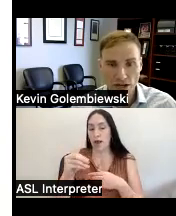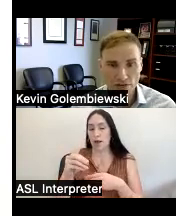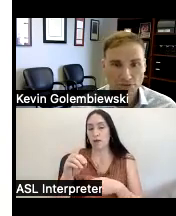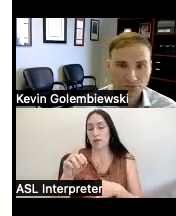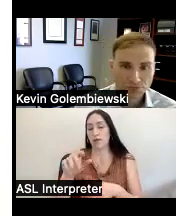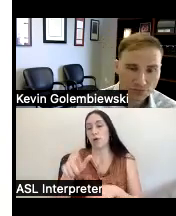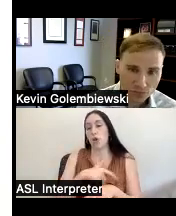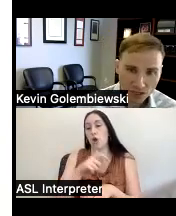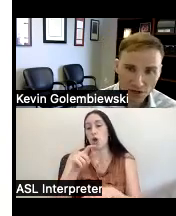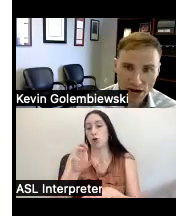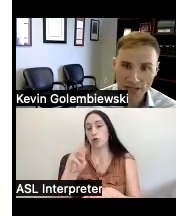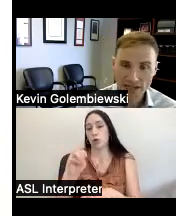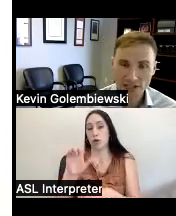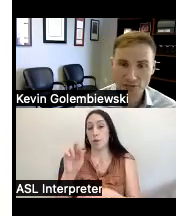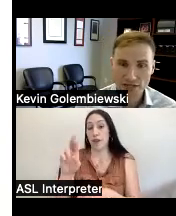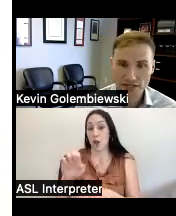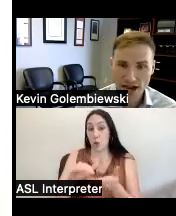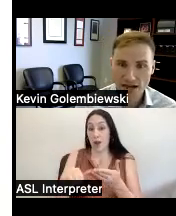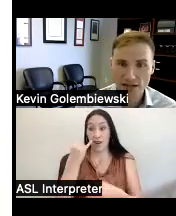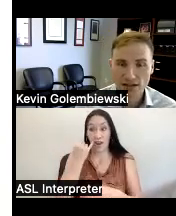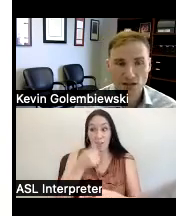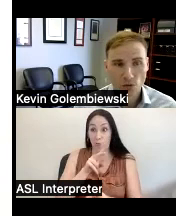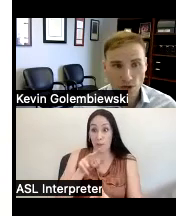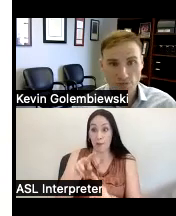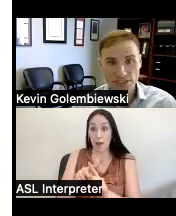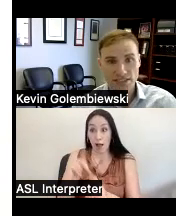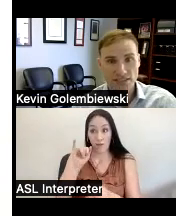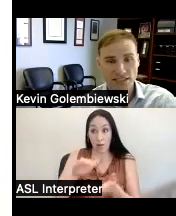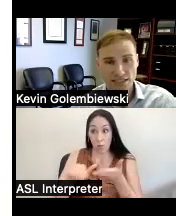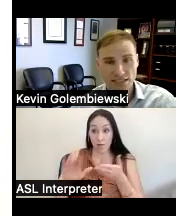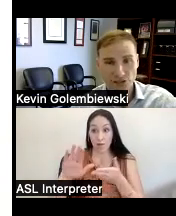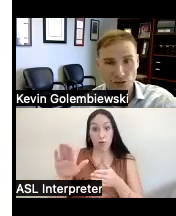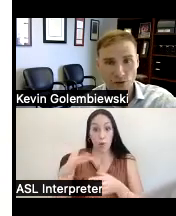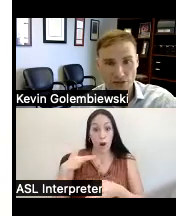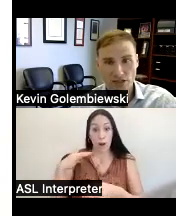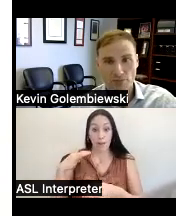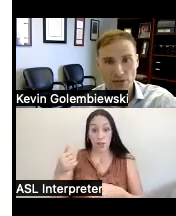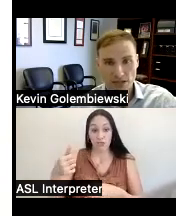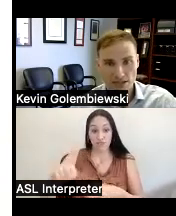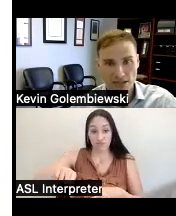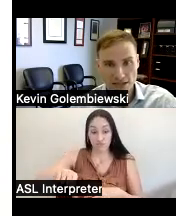waiver and your application has been denied we could potentially assist you with appealing that